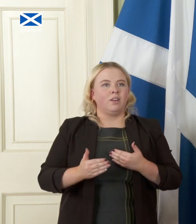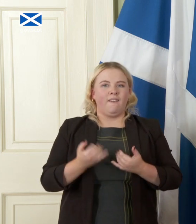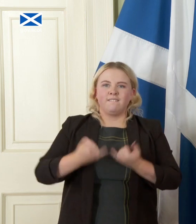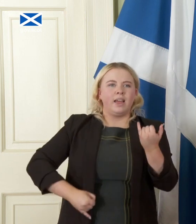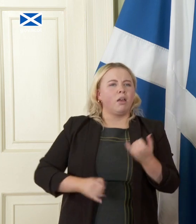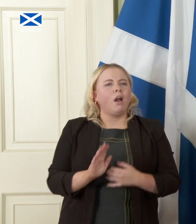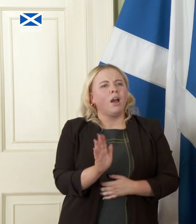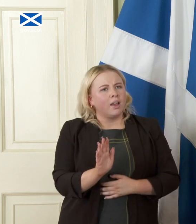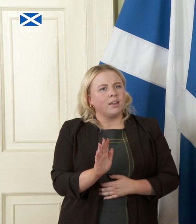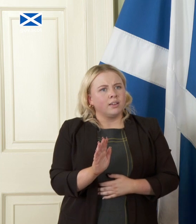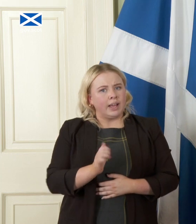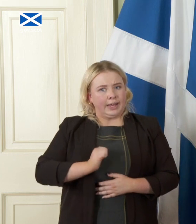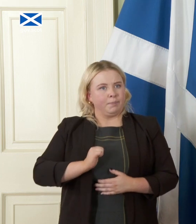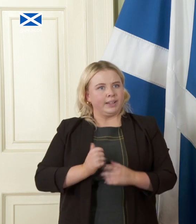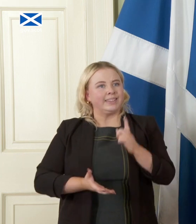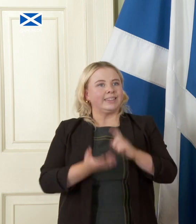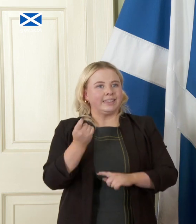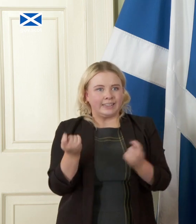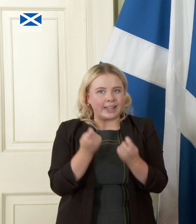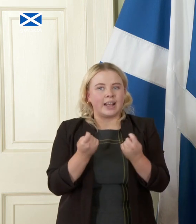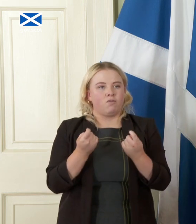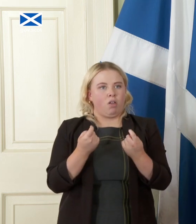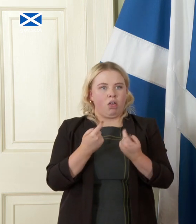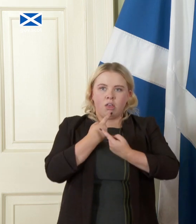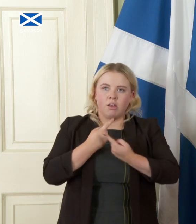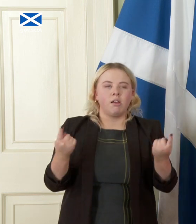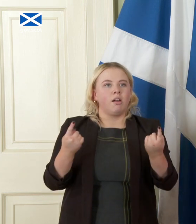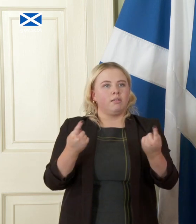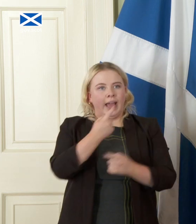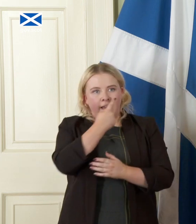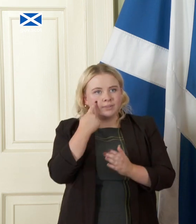I'm predicating this on successfully making a case to the people of Scotland particularly not